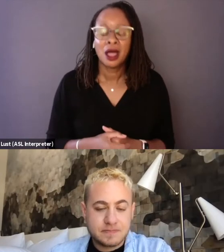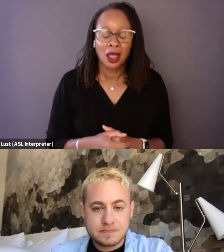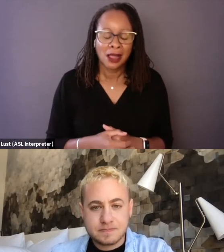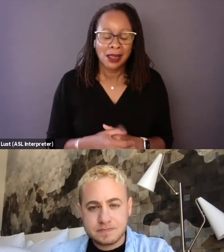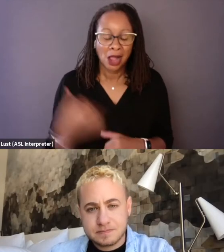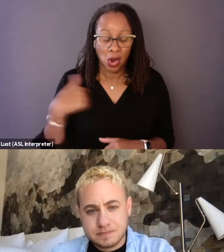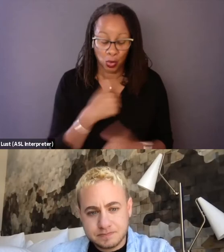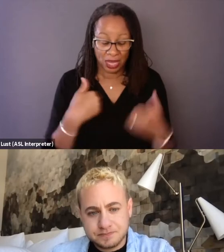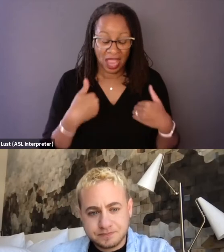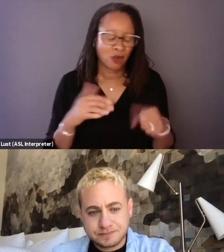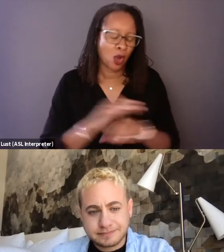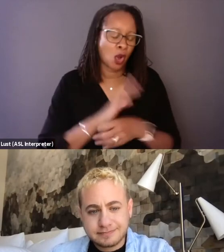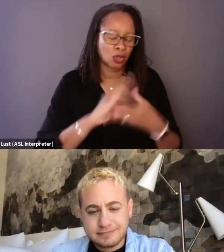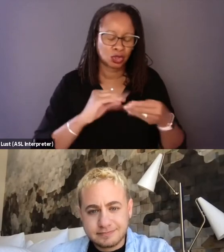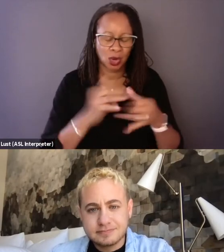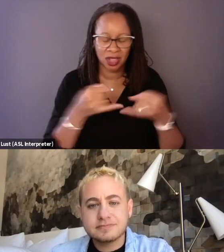of a remarkable kid in Seattle.